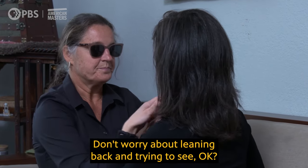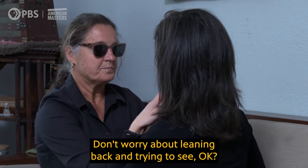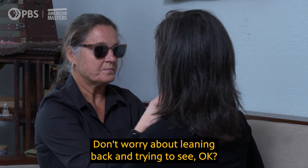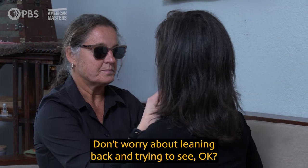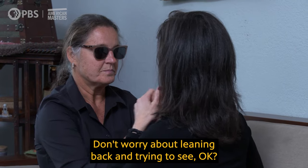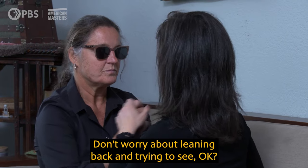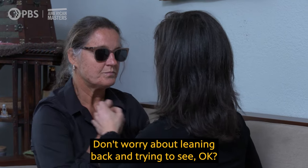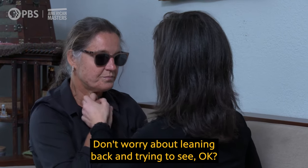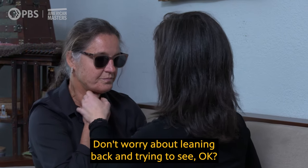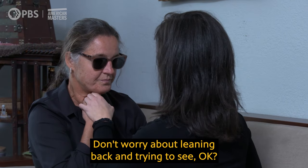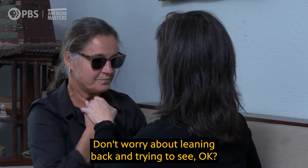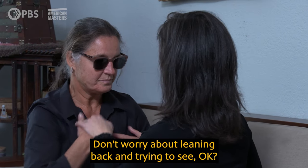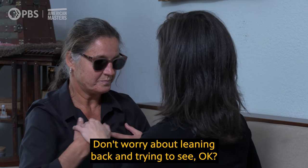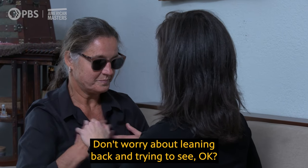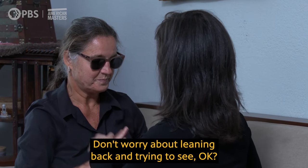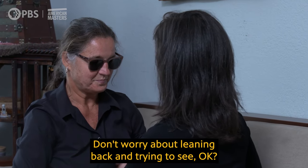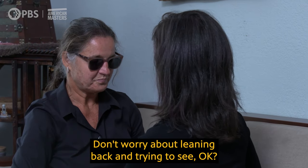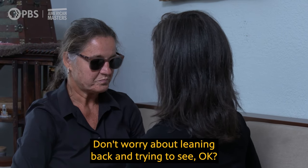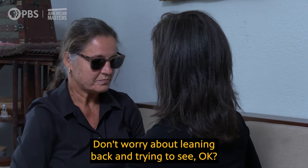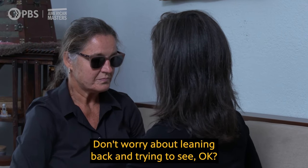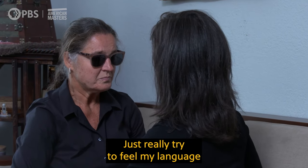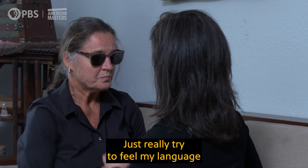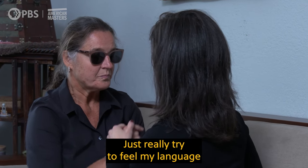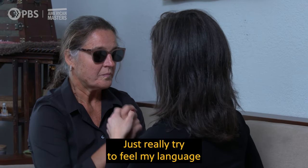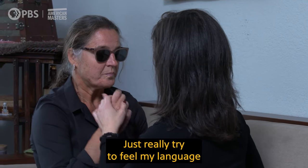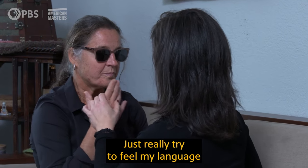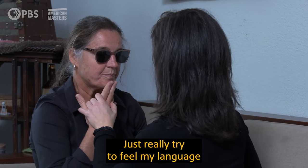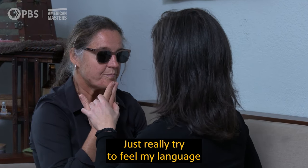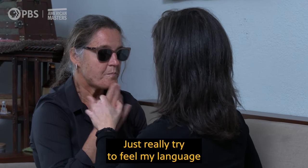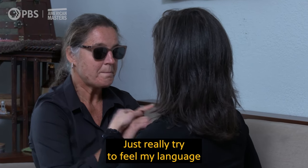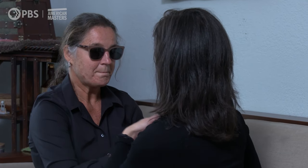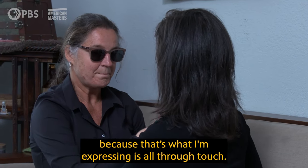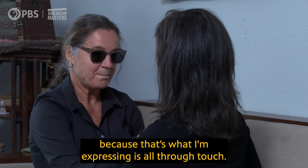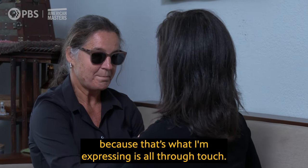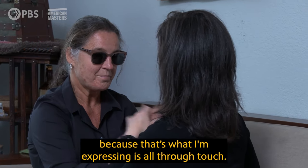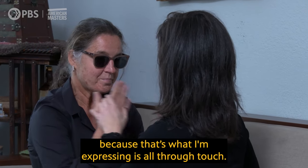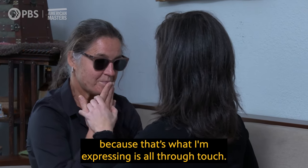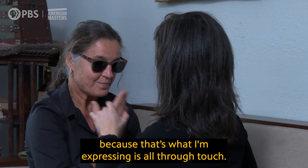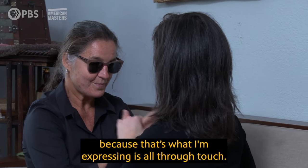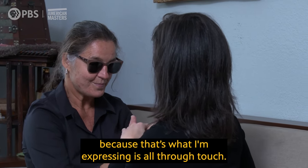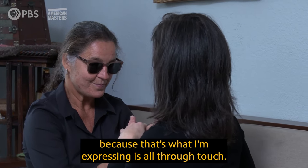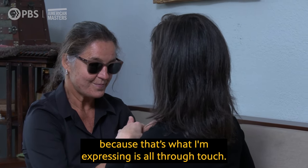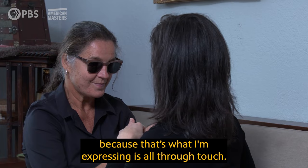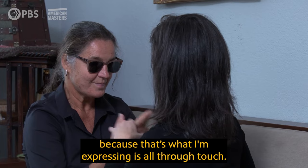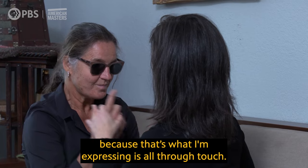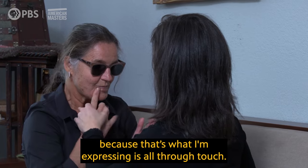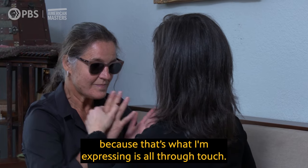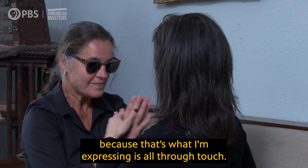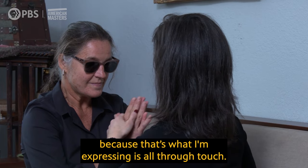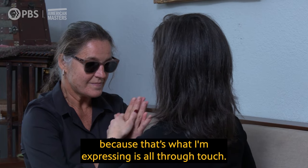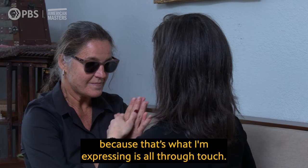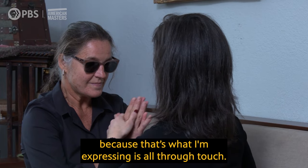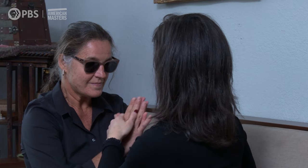Don't worry about leaning back and trying to see, OK? Just really try to feel my language because that’s what I'm expressing is all through touch.